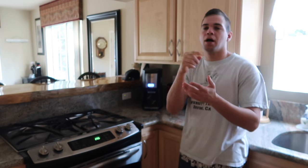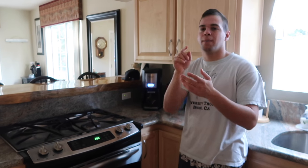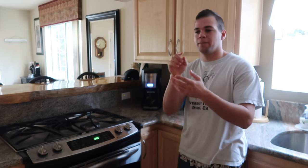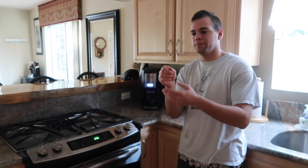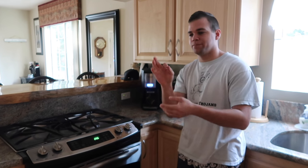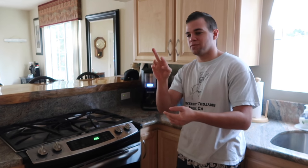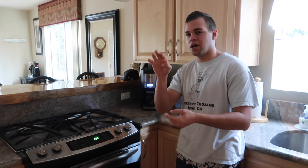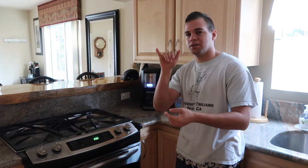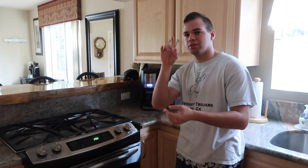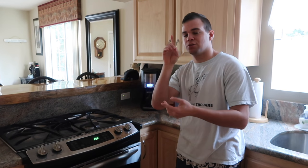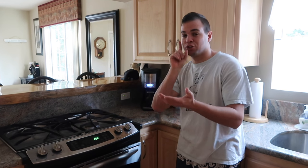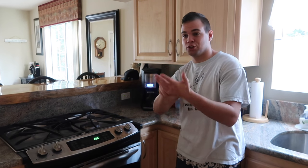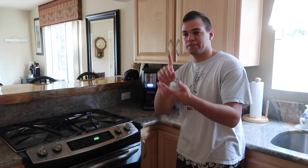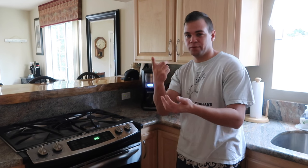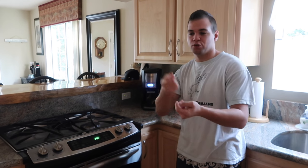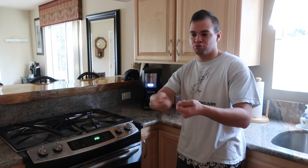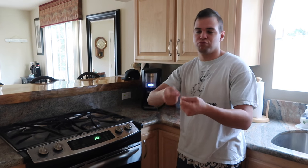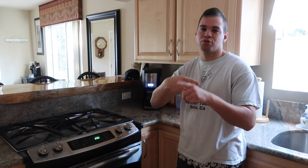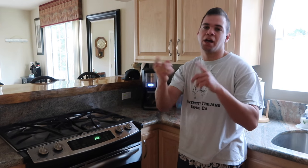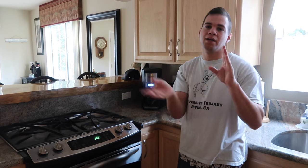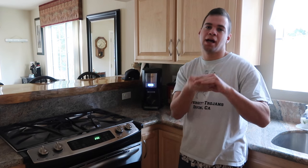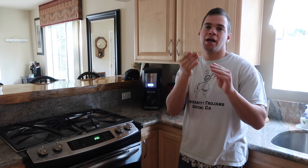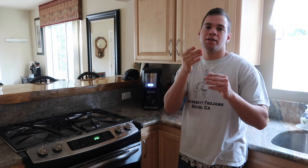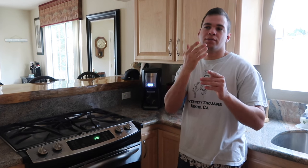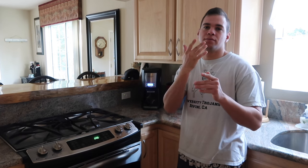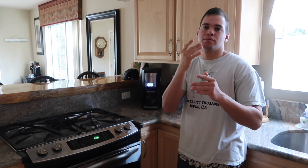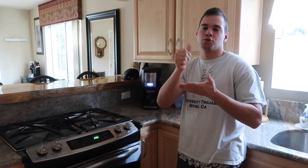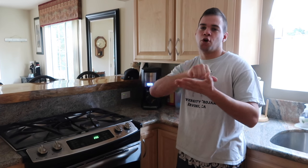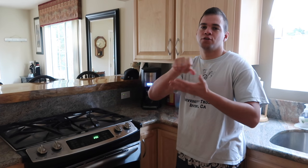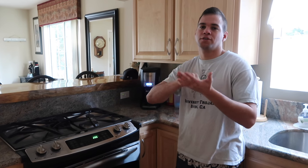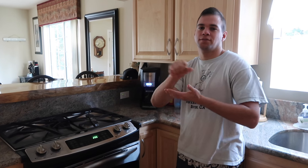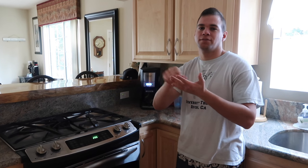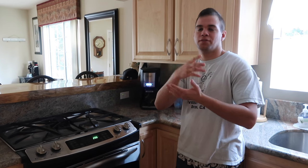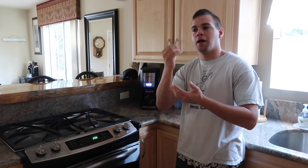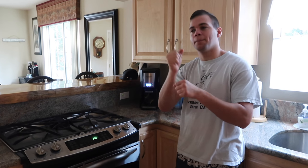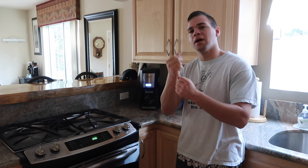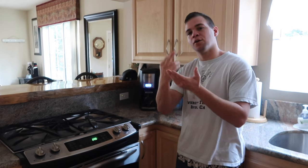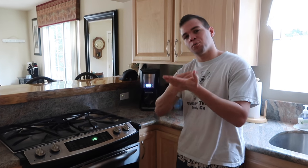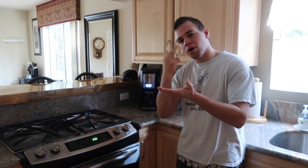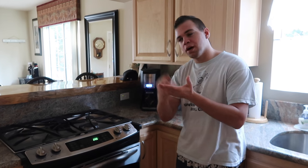well i fried the chicken first then i added the sauce and made rice